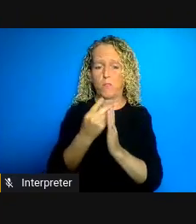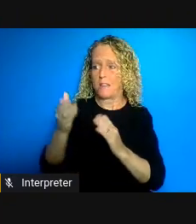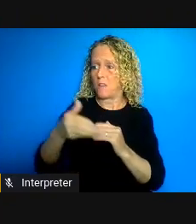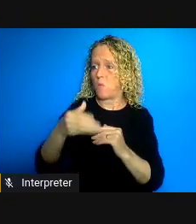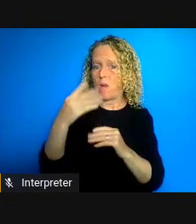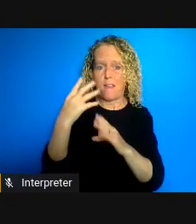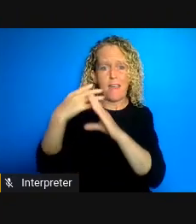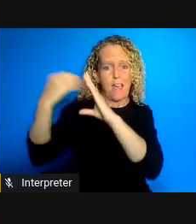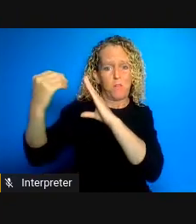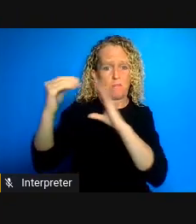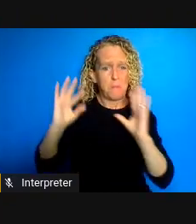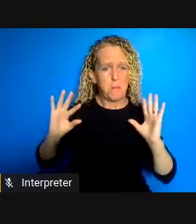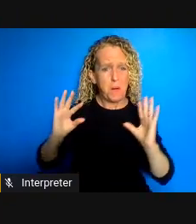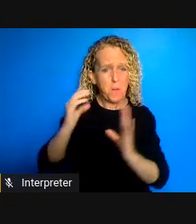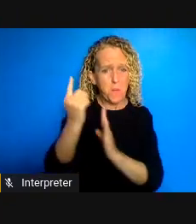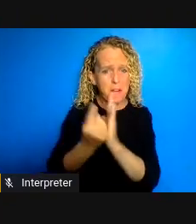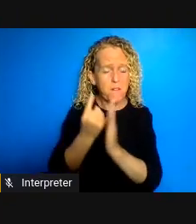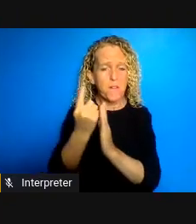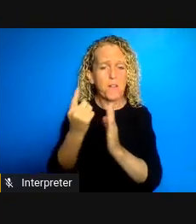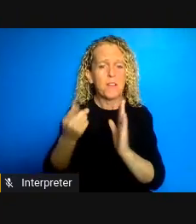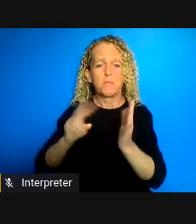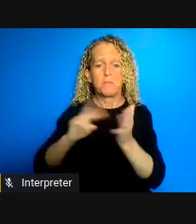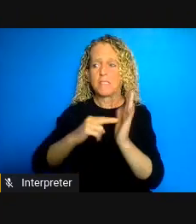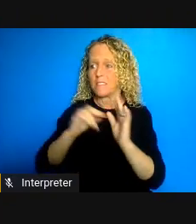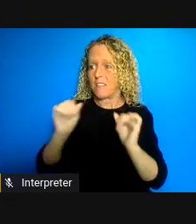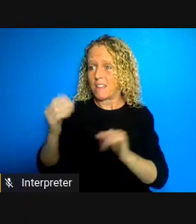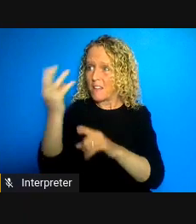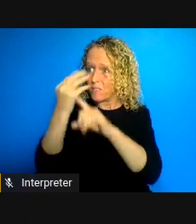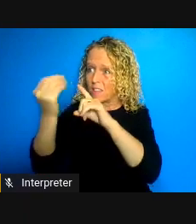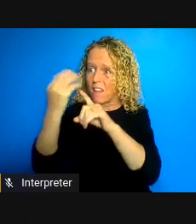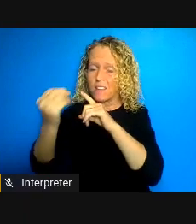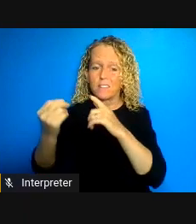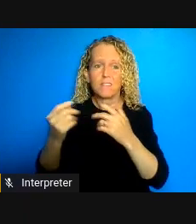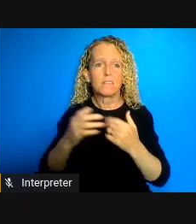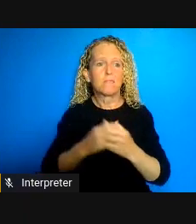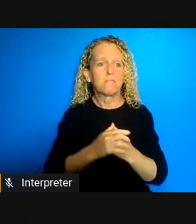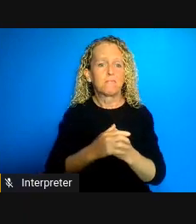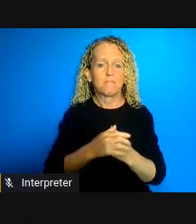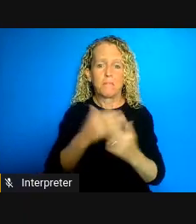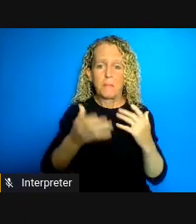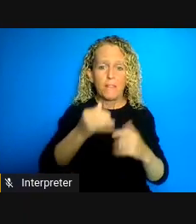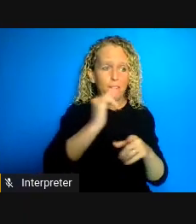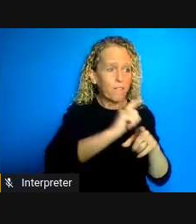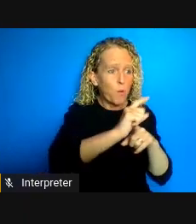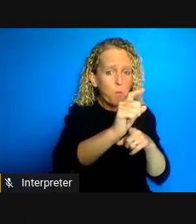infected in some places are locked up for 22 hours as a prevention, of course